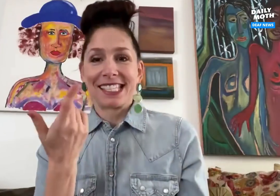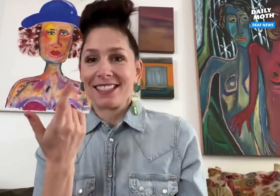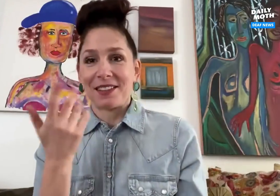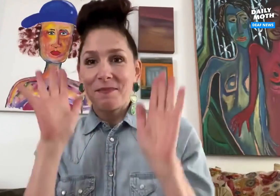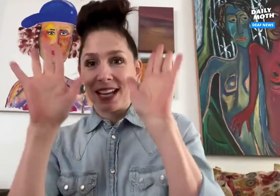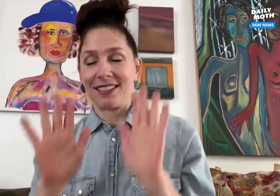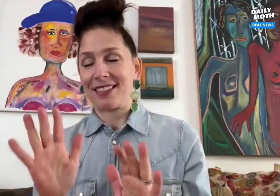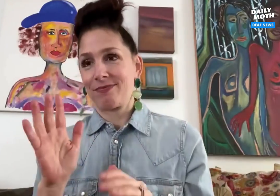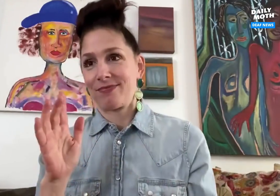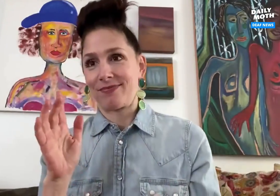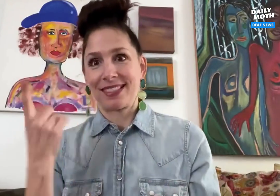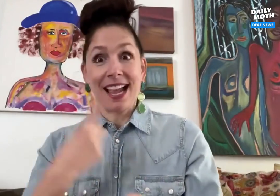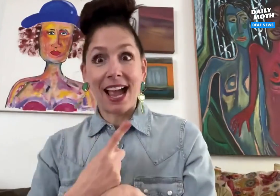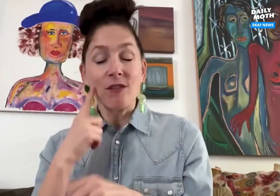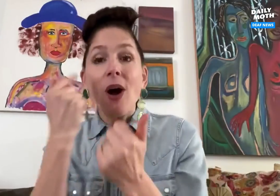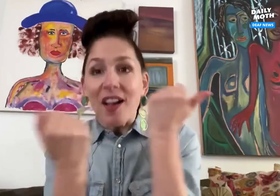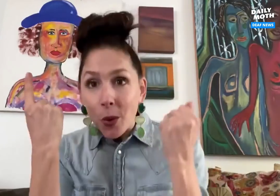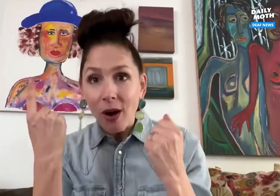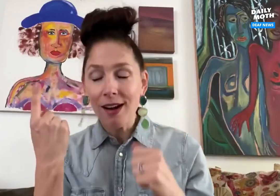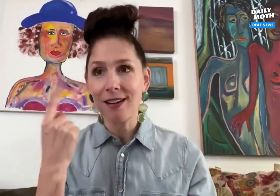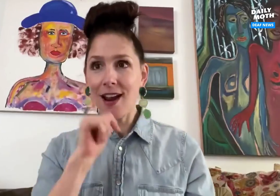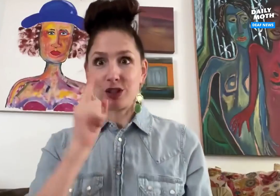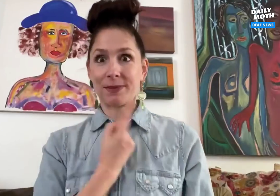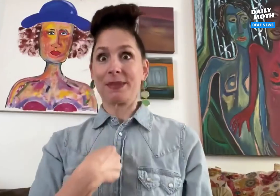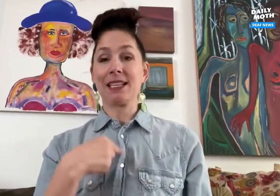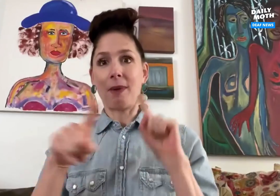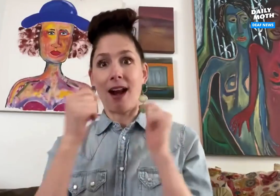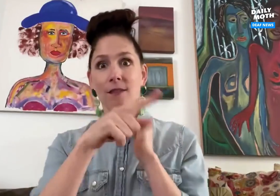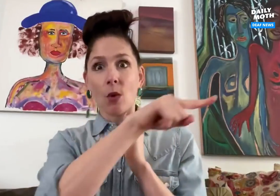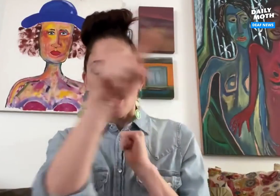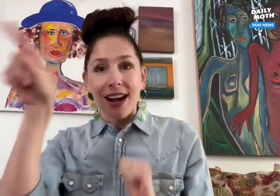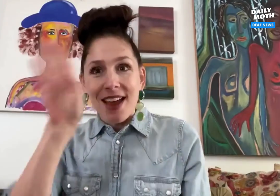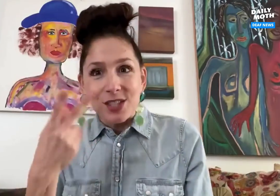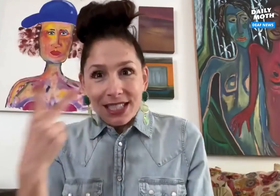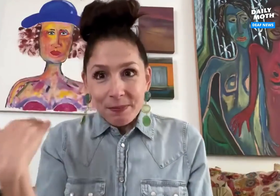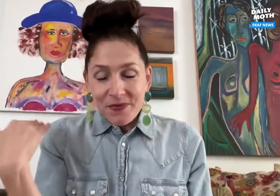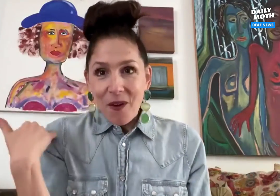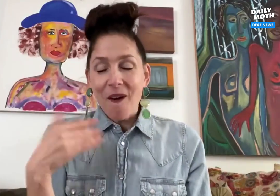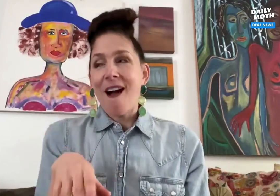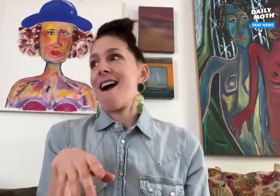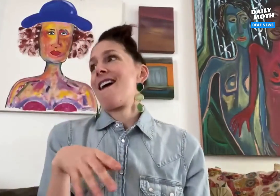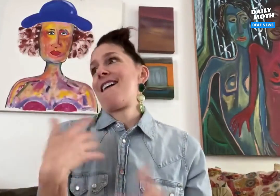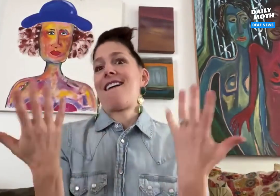That was really an amazing day for everyone, not just me, who'd never seen these facemasks before!